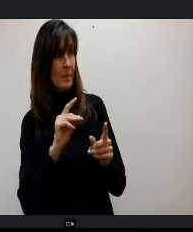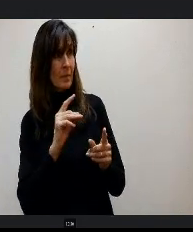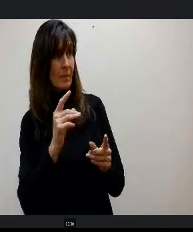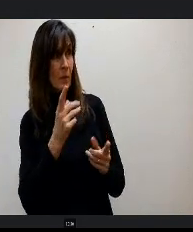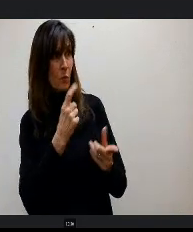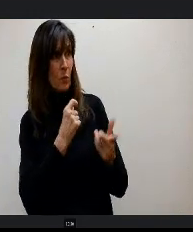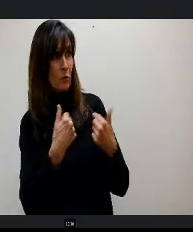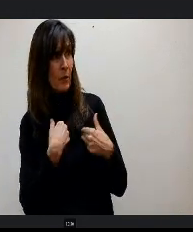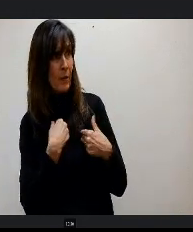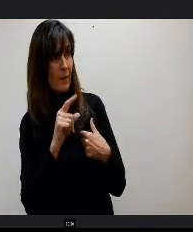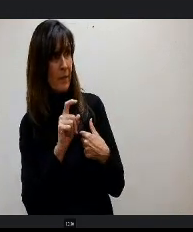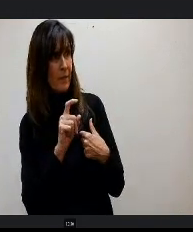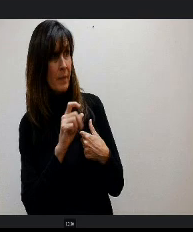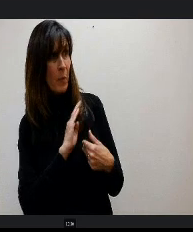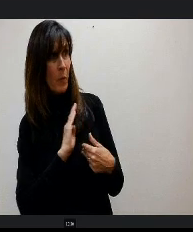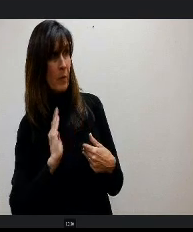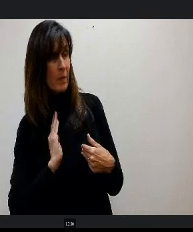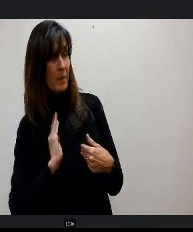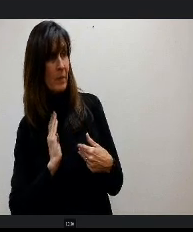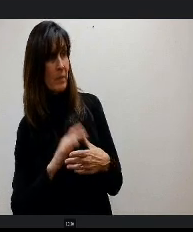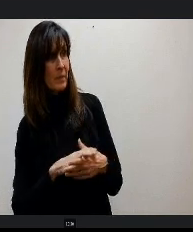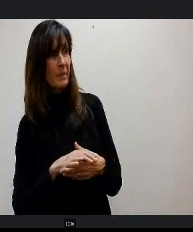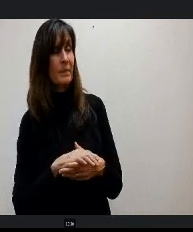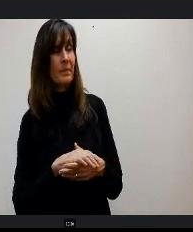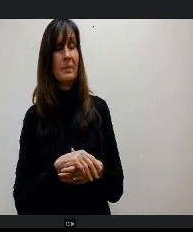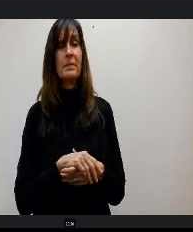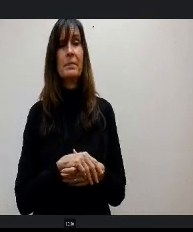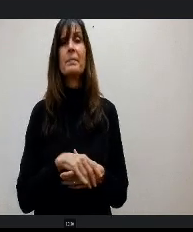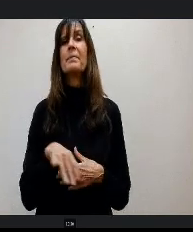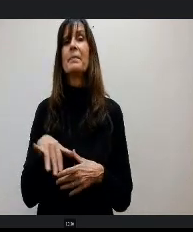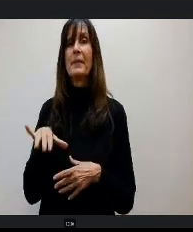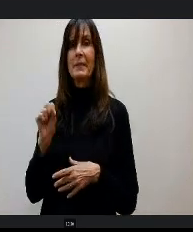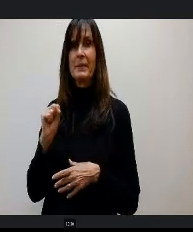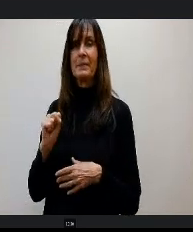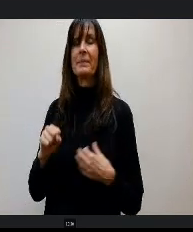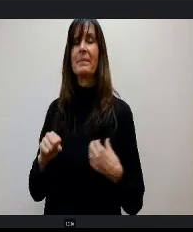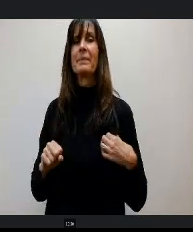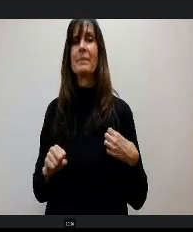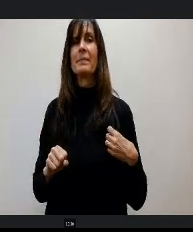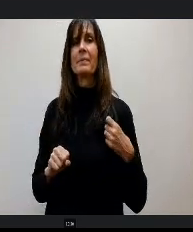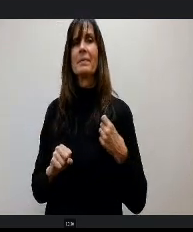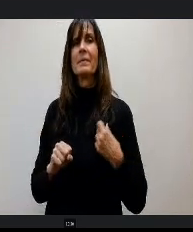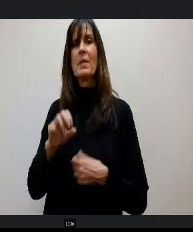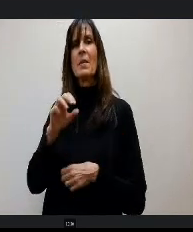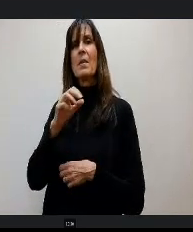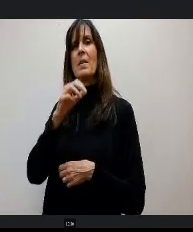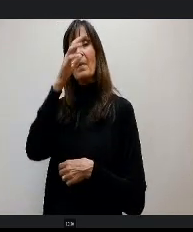Of course, yeah. Mr. Wilburn, the national conference you just mentioned, is that a